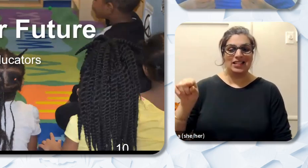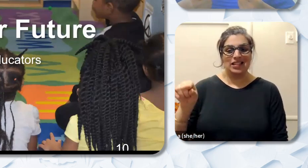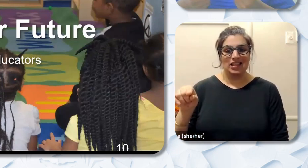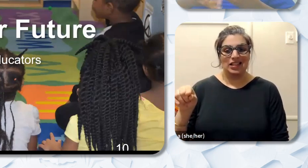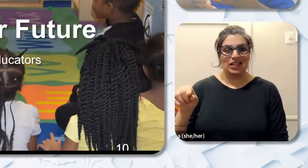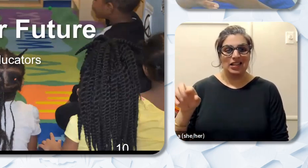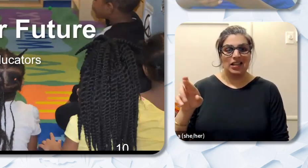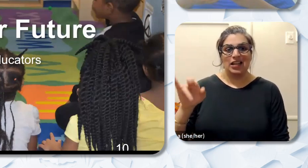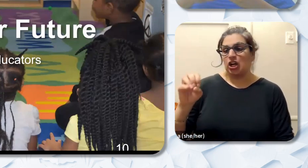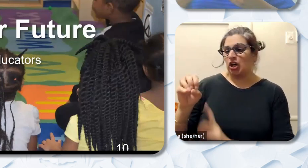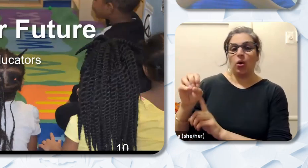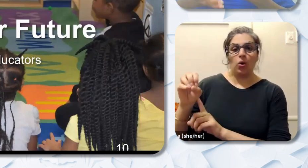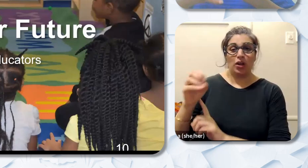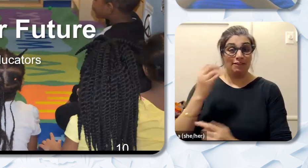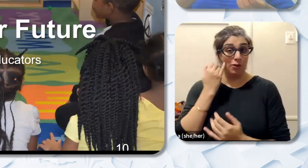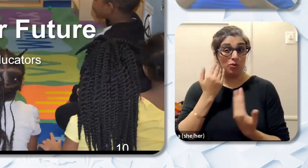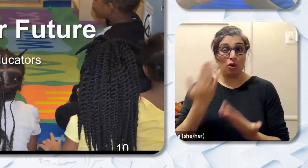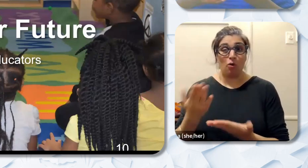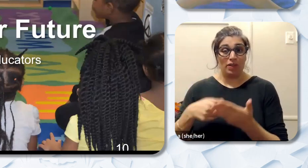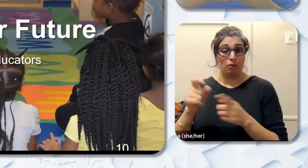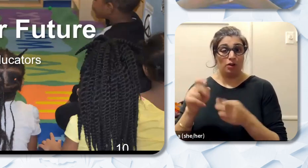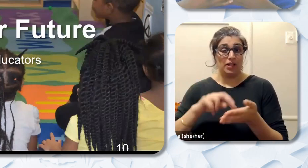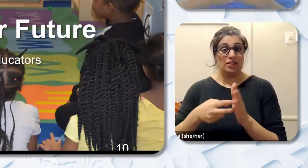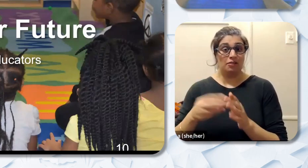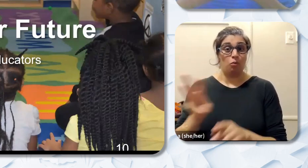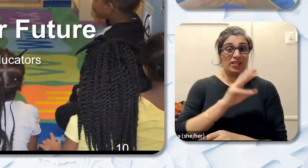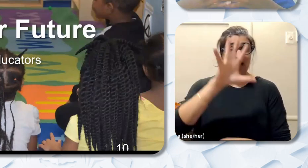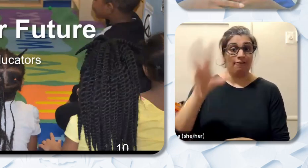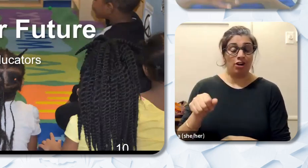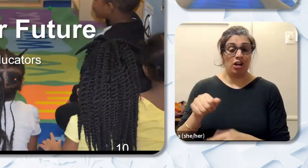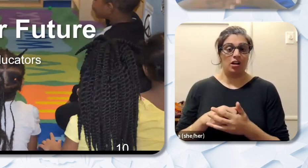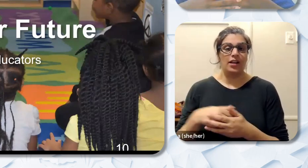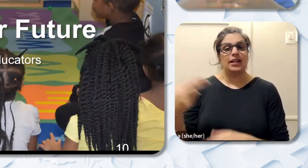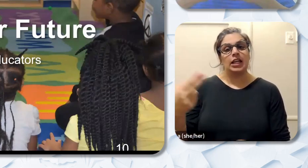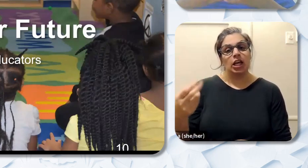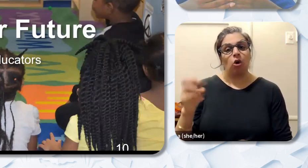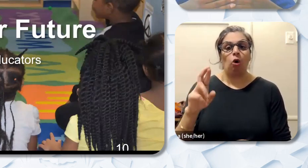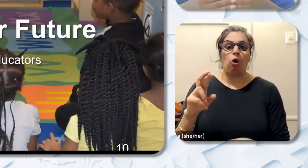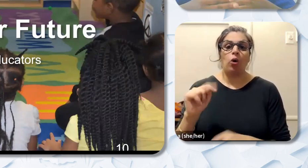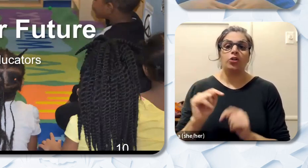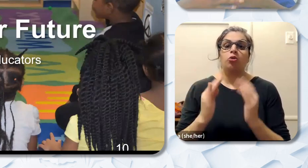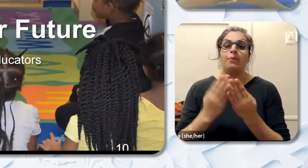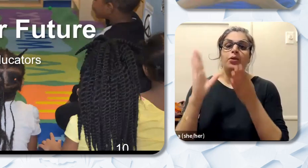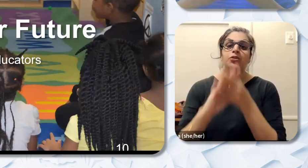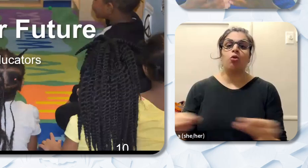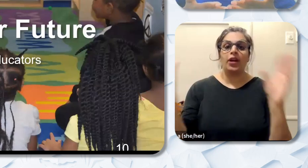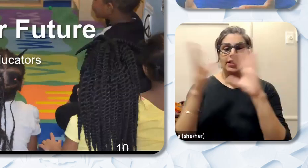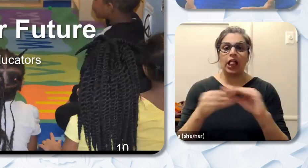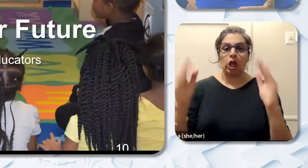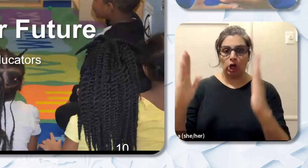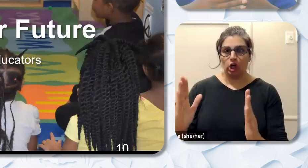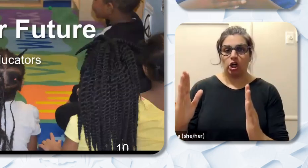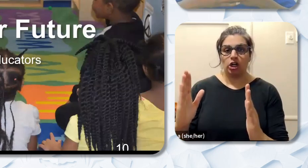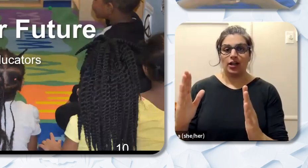tradition entitled in short it pretty much is a historical or tribal storyteller and or messenger.